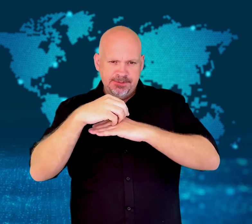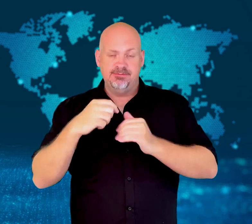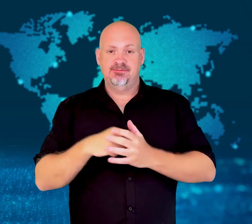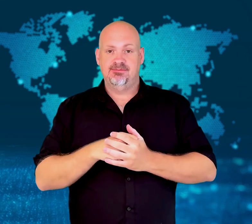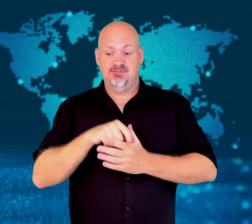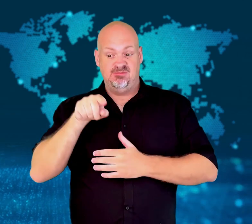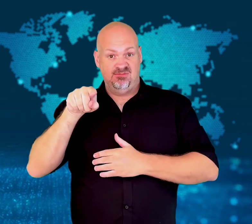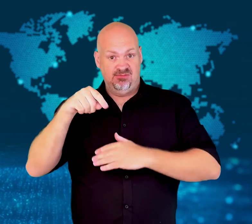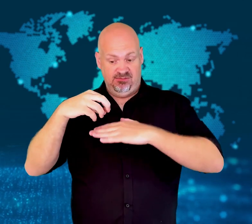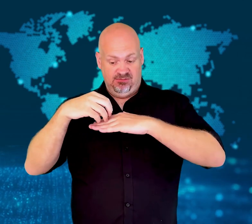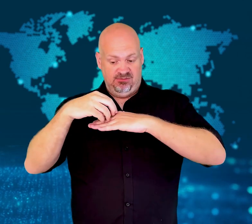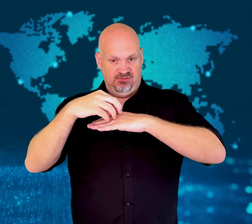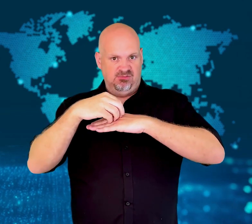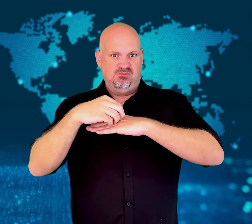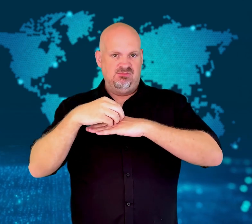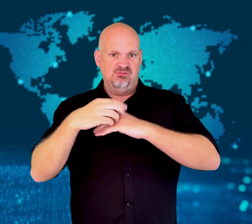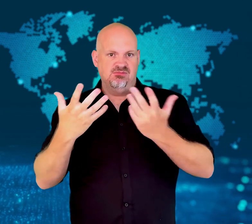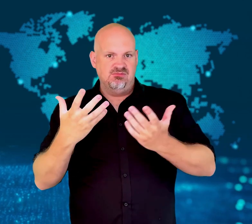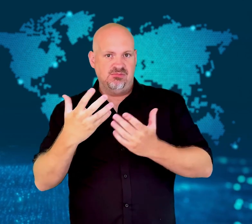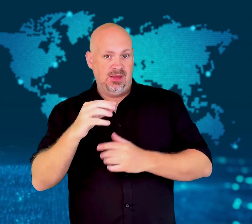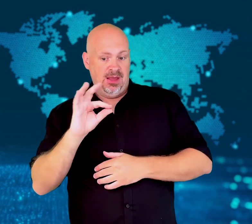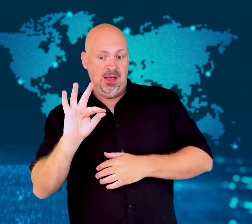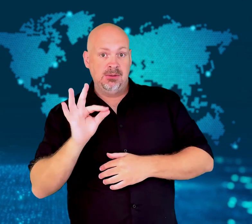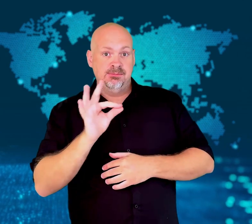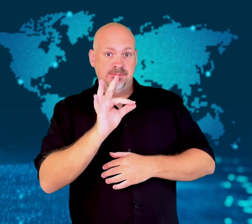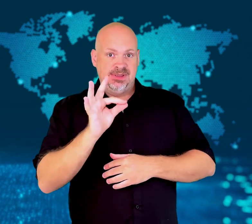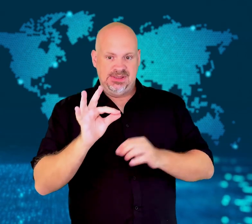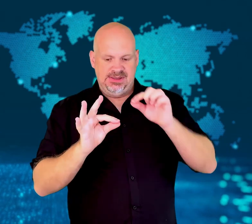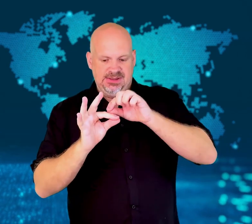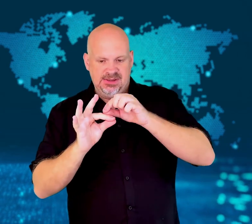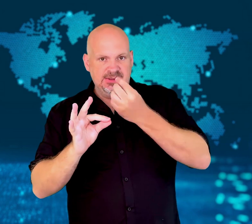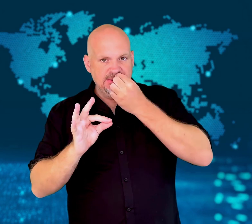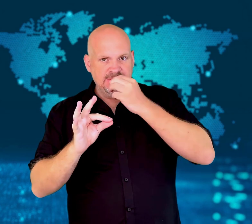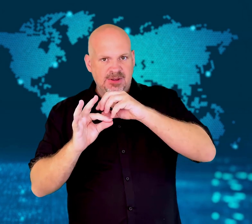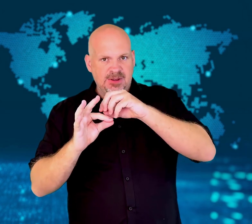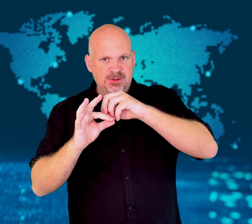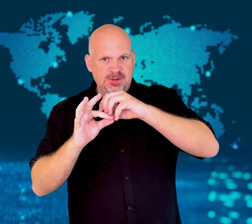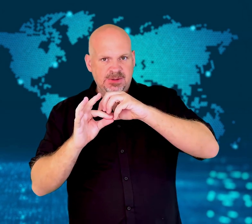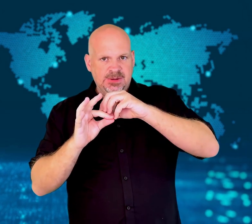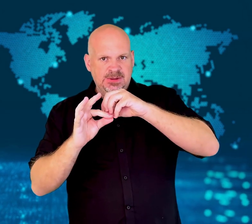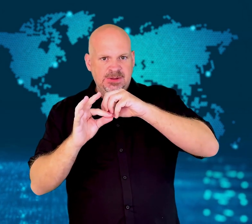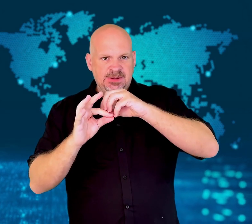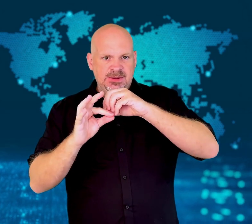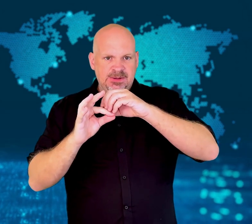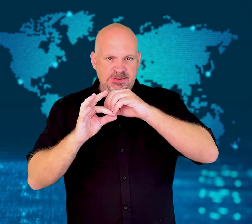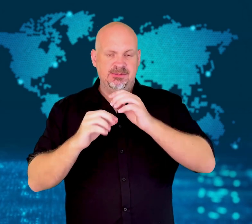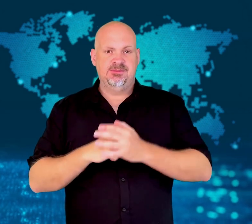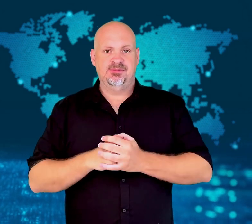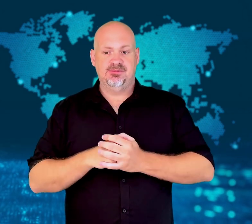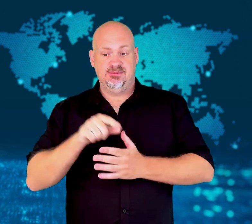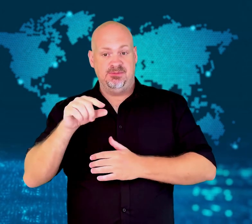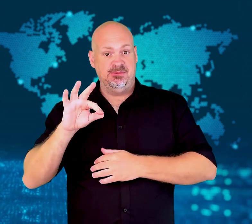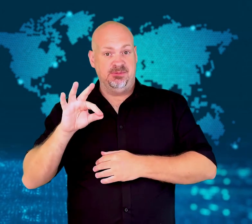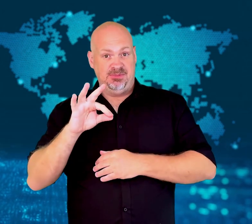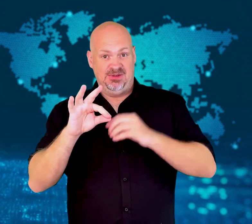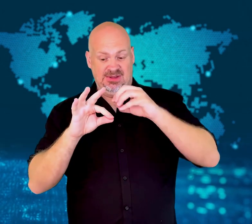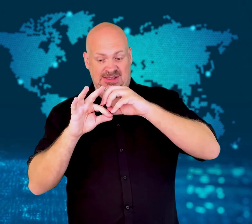The varroa mite is about the size of a sesame seed.